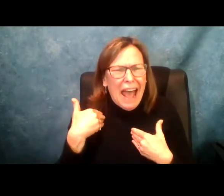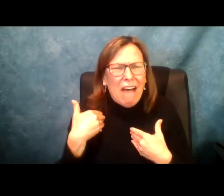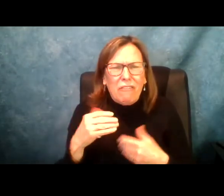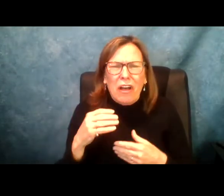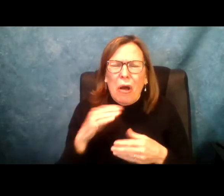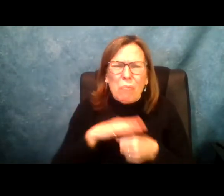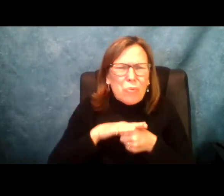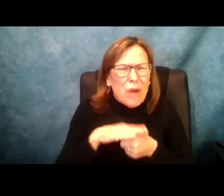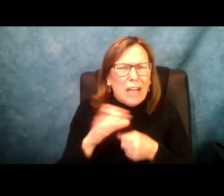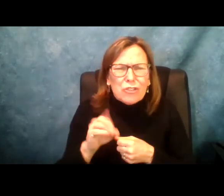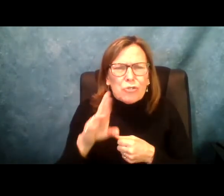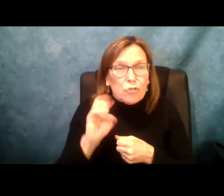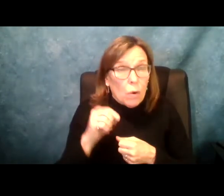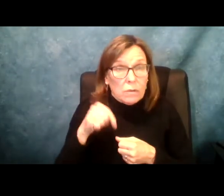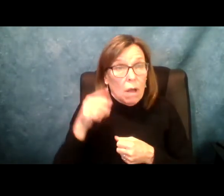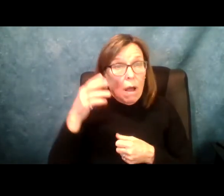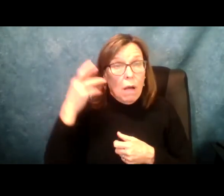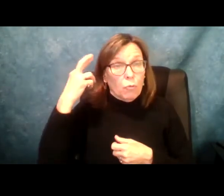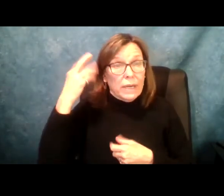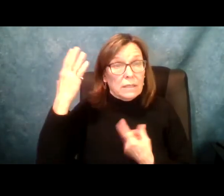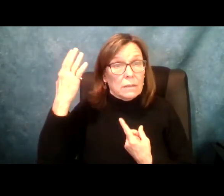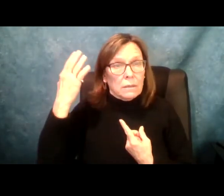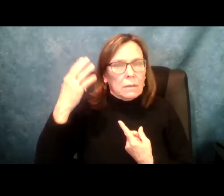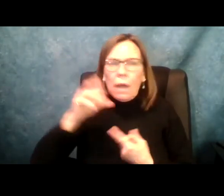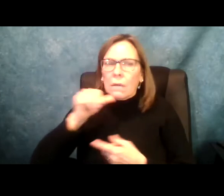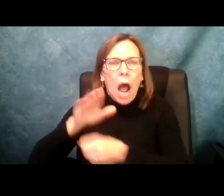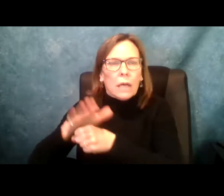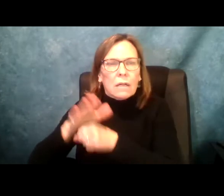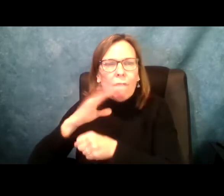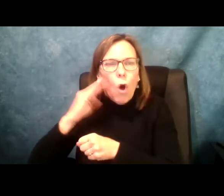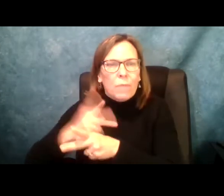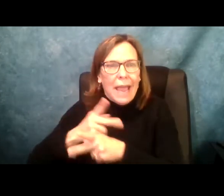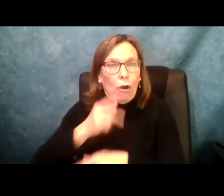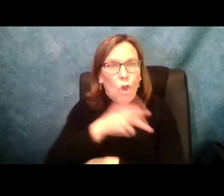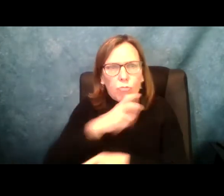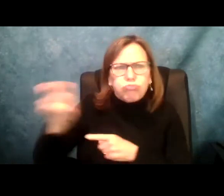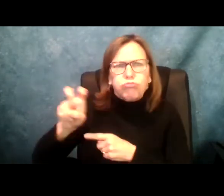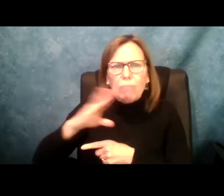talking about folks who have pressure source for no other reason than they